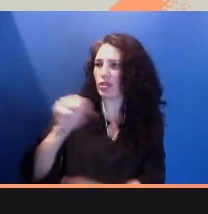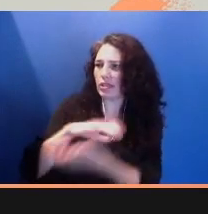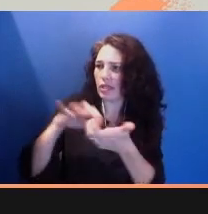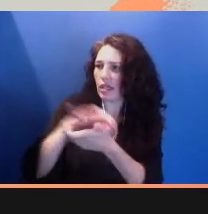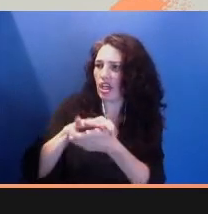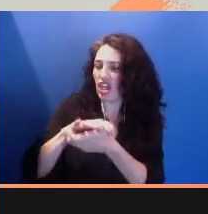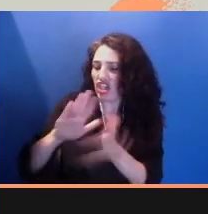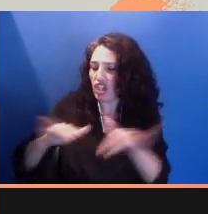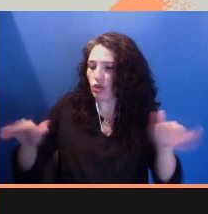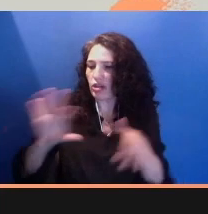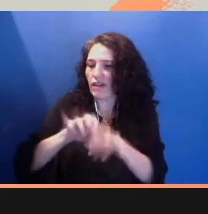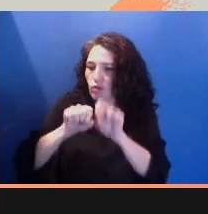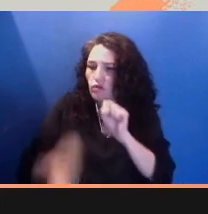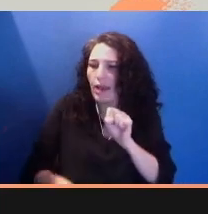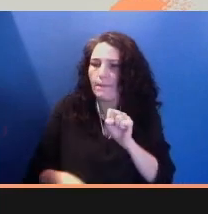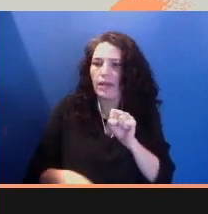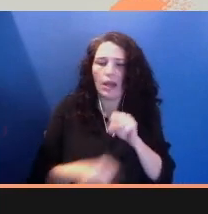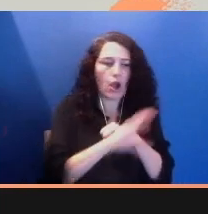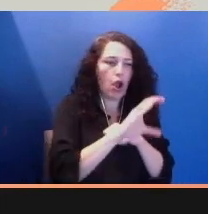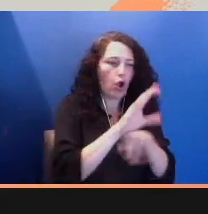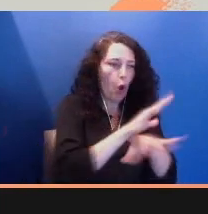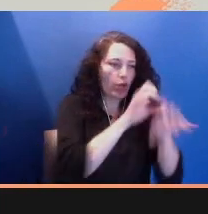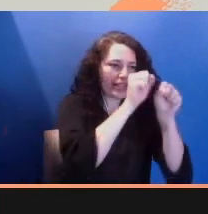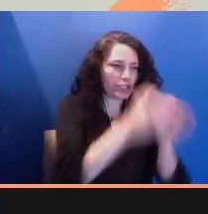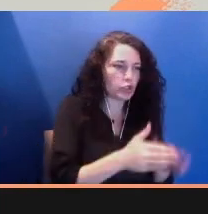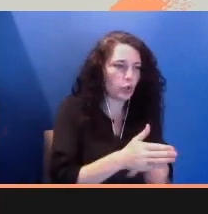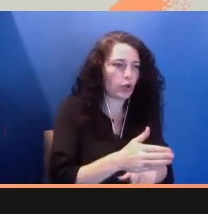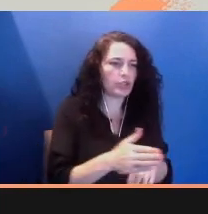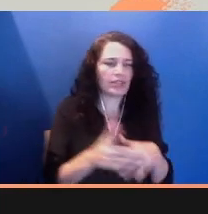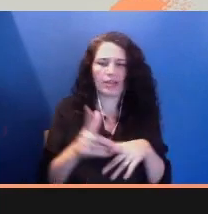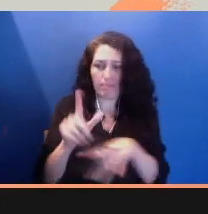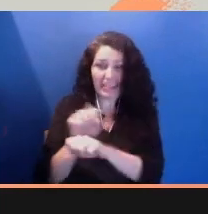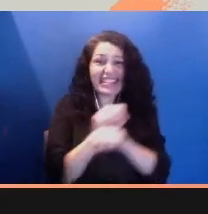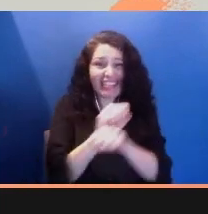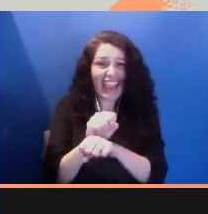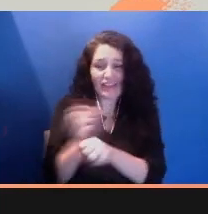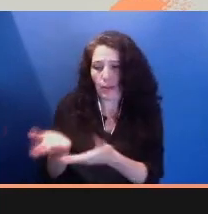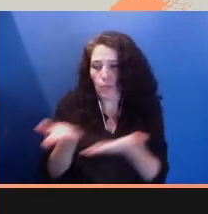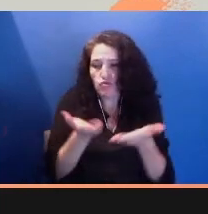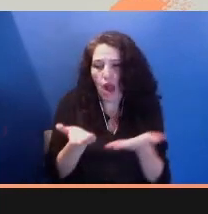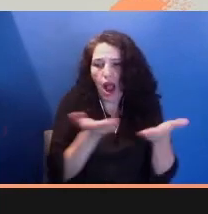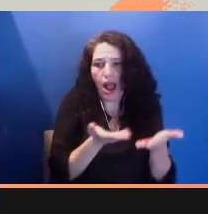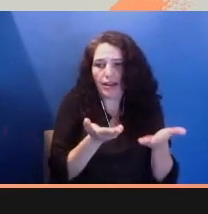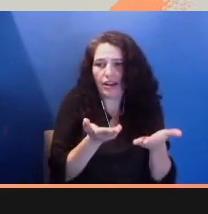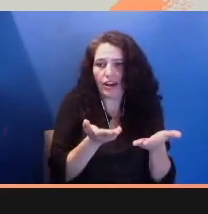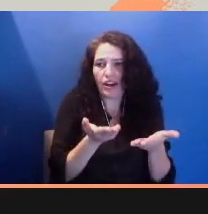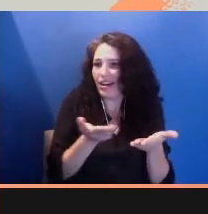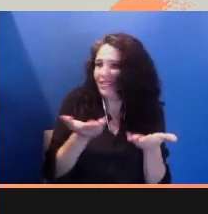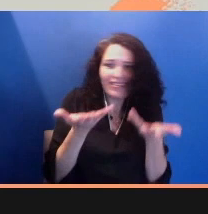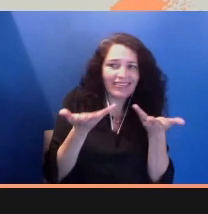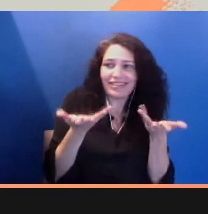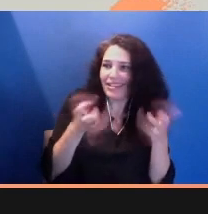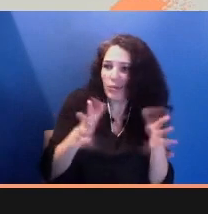and Native Americans, slaves brought to the continent against their will. I think about the fact that so many of us